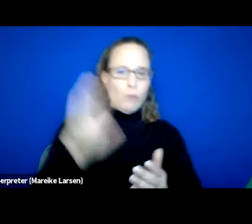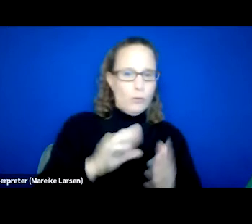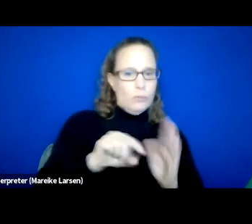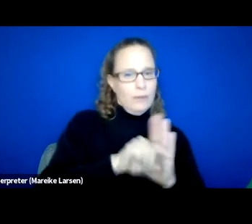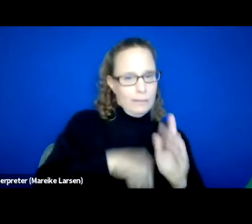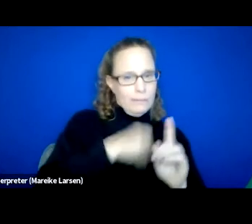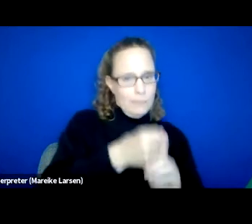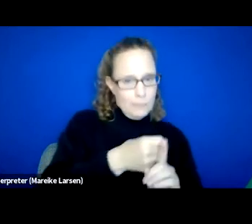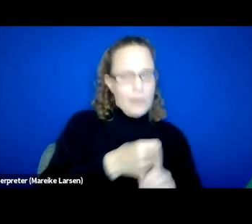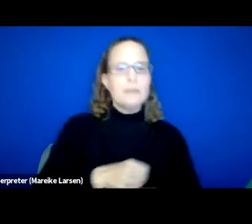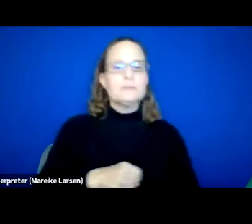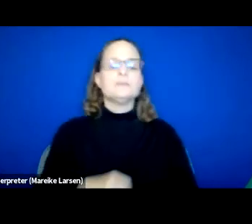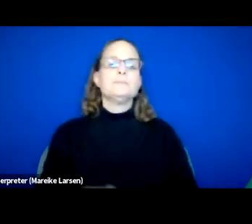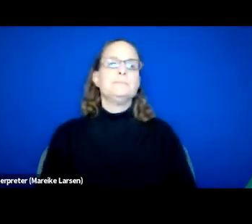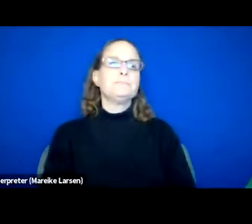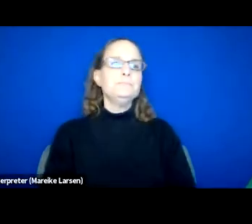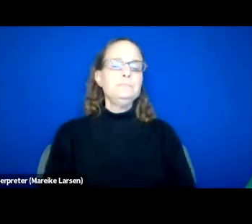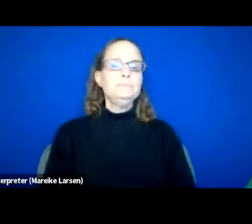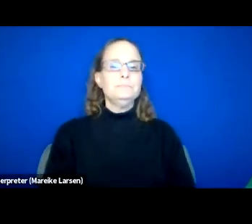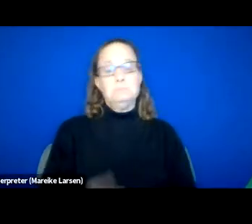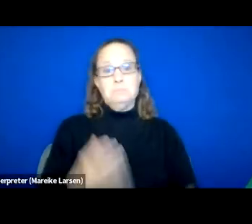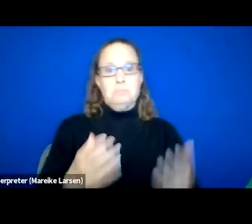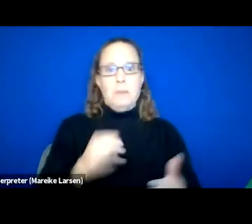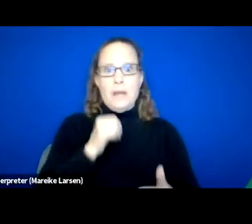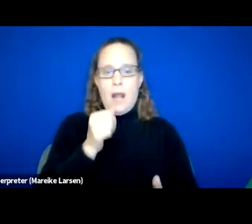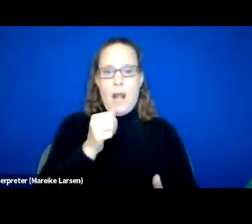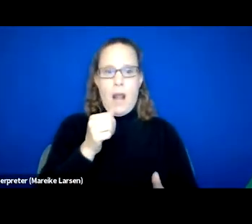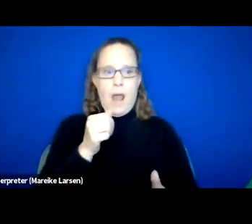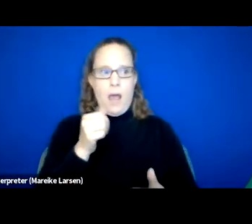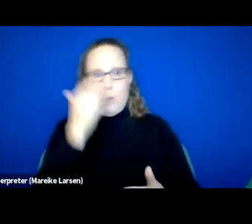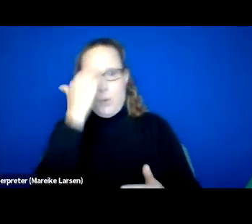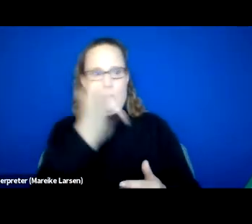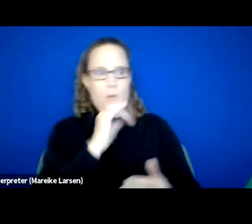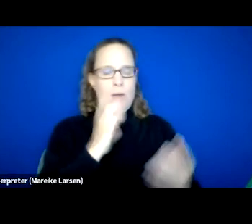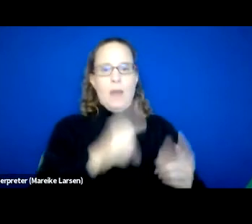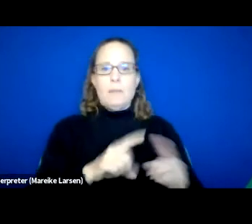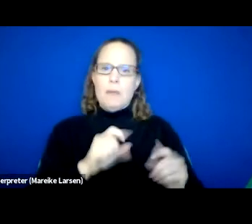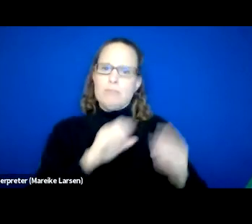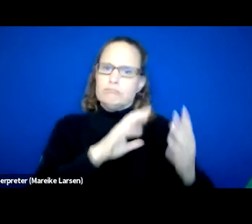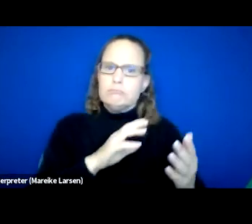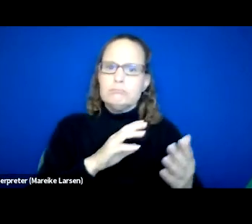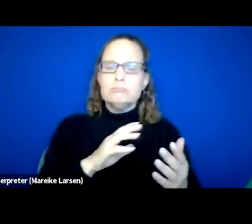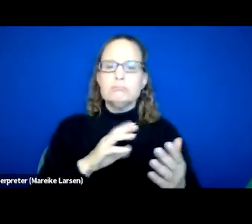or unintended consequences, right? That might not have been initially available to us and address the needs of those impacted